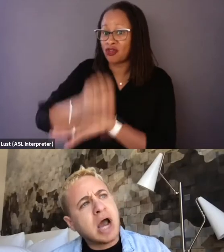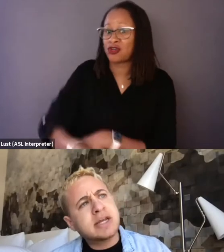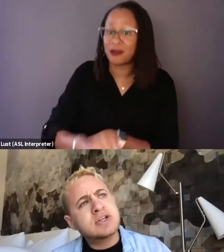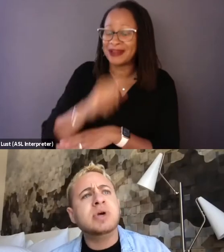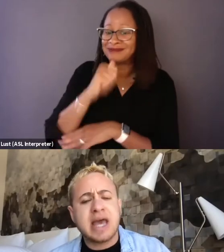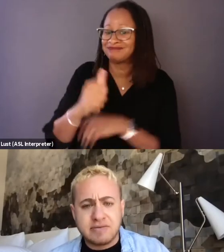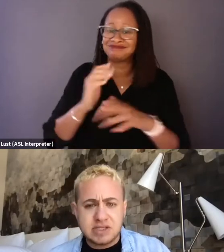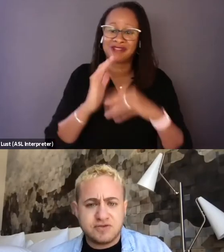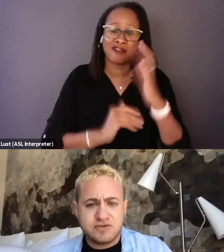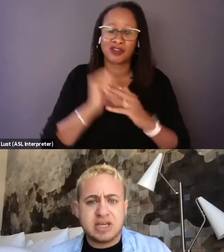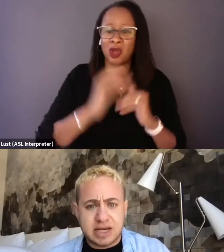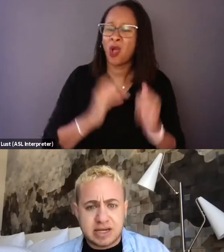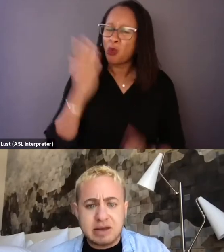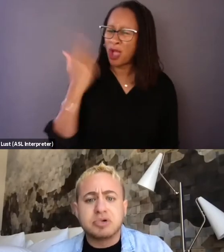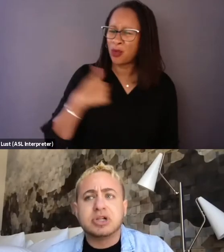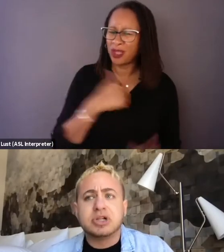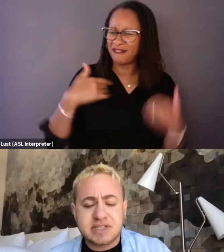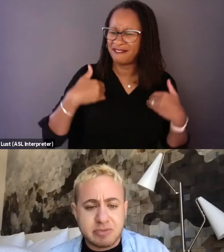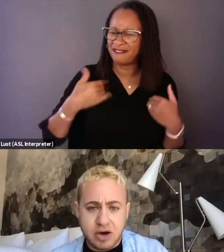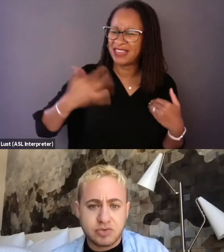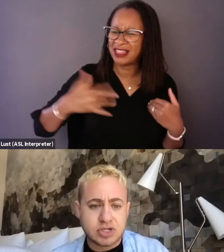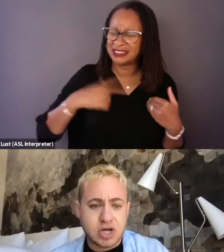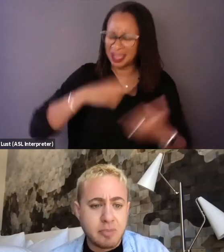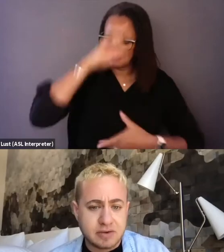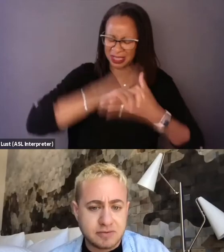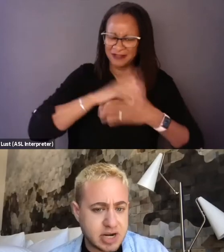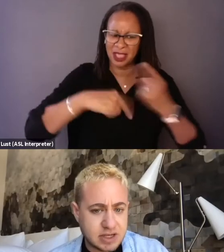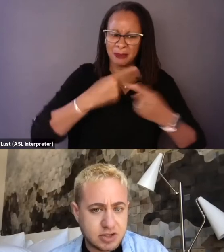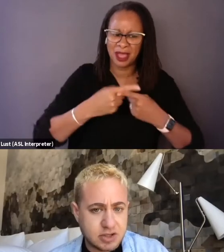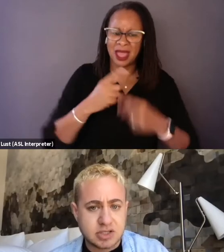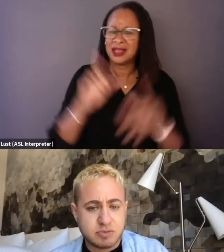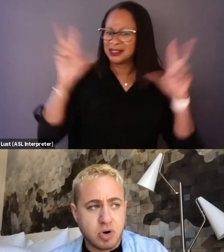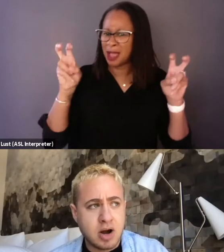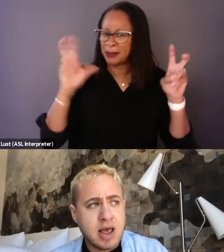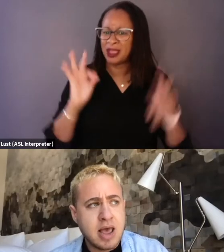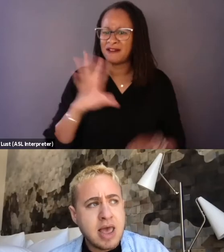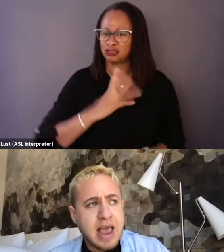why do we have these feelings and beliefs about the topic of trans inclusion in sport?